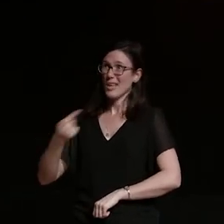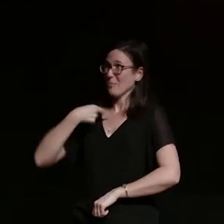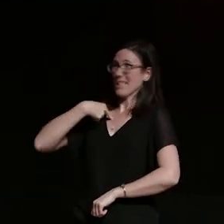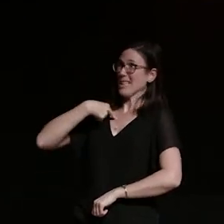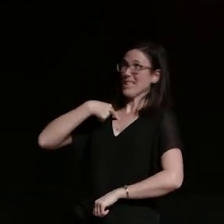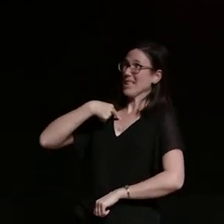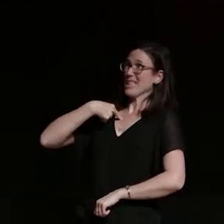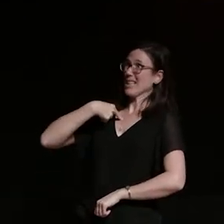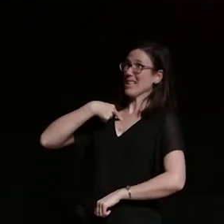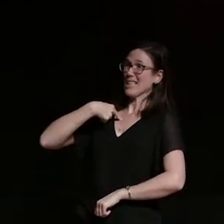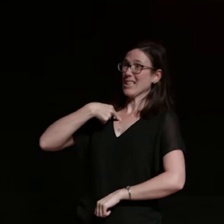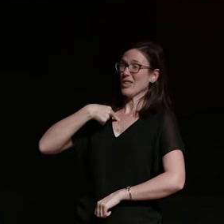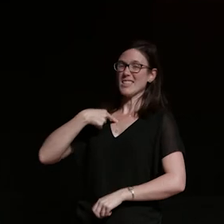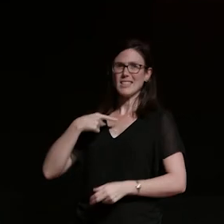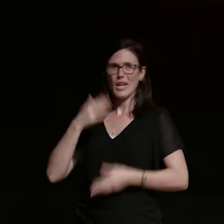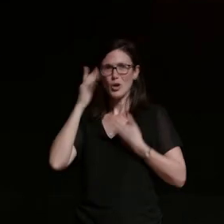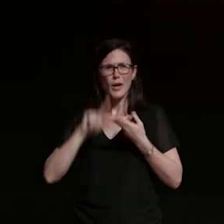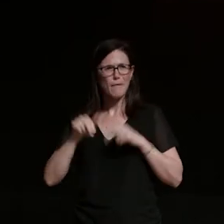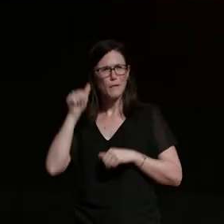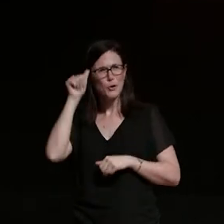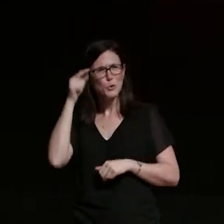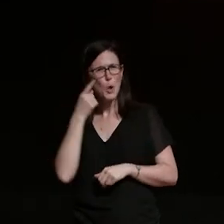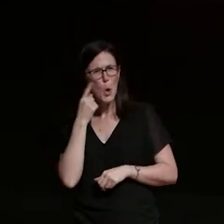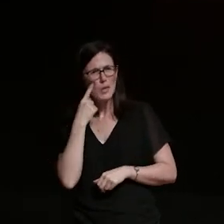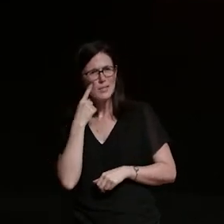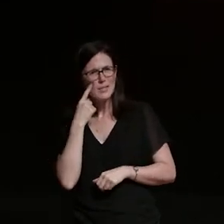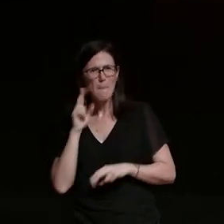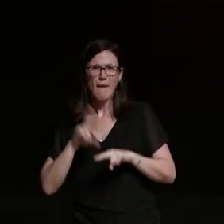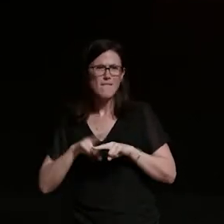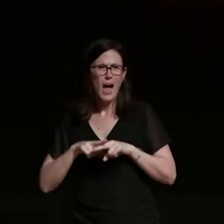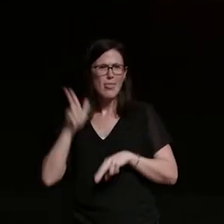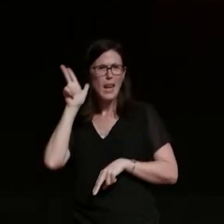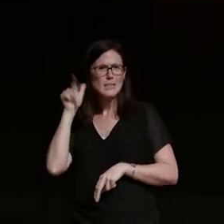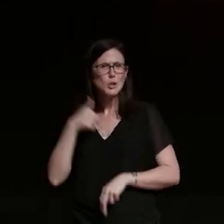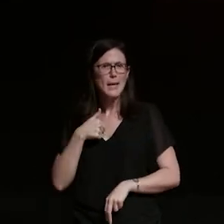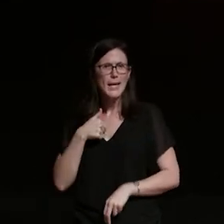because i don't know if you guys caught this from me but he doesn't listen to me um in any way